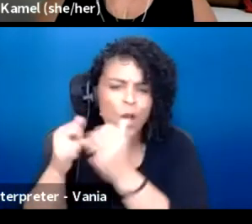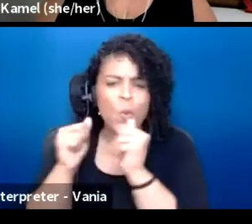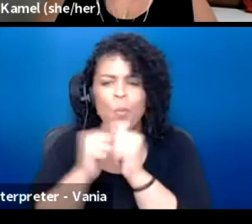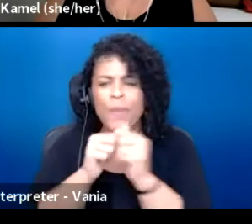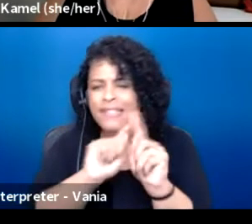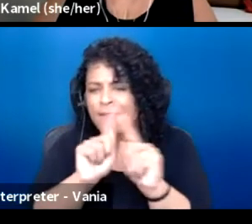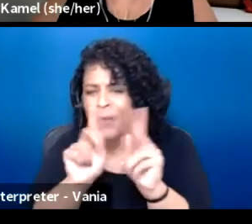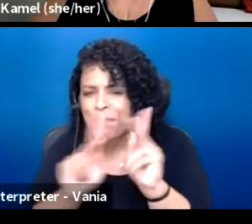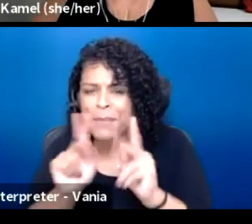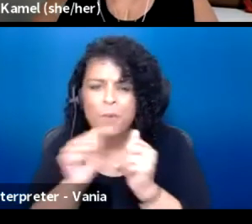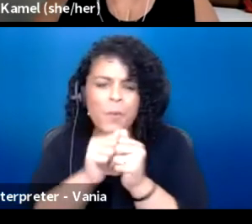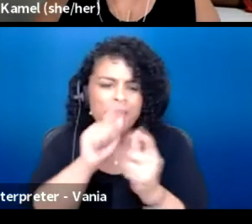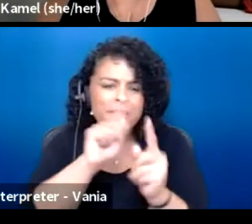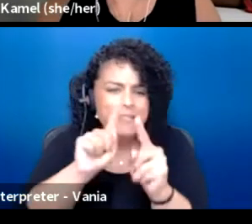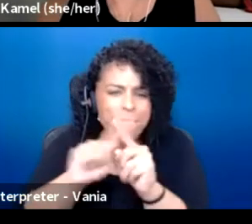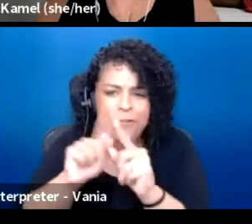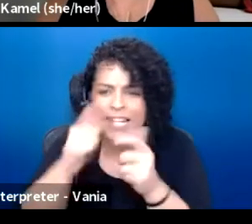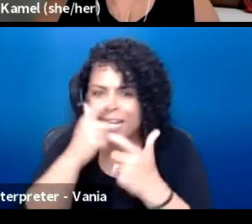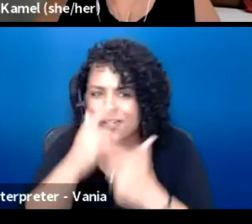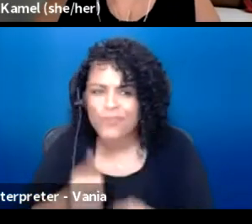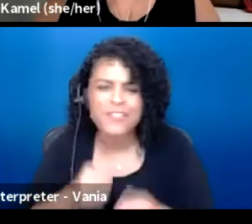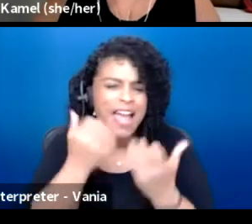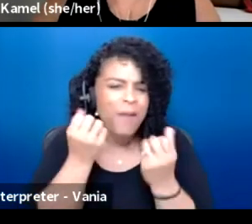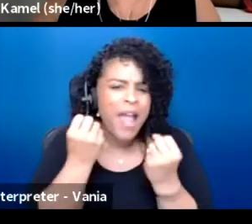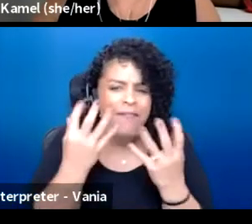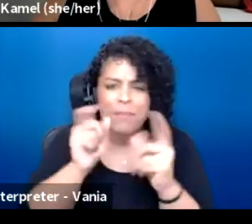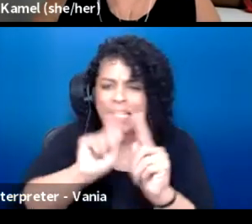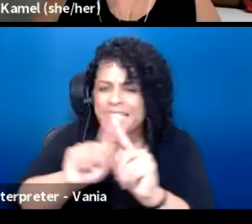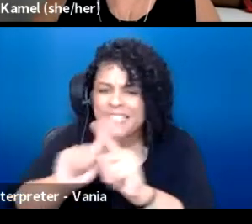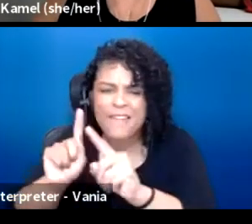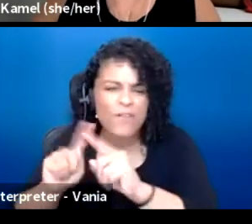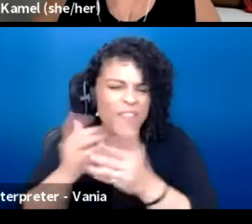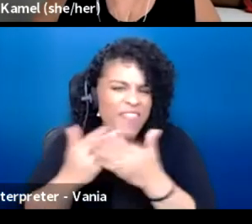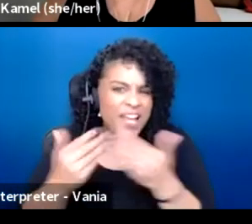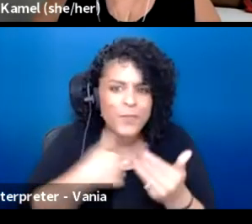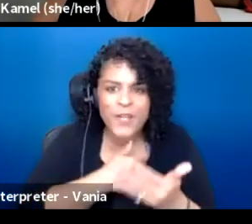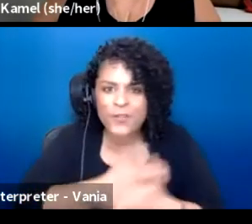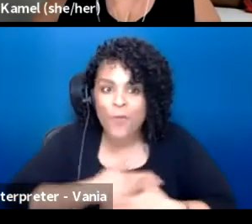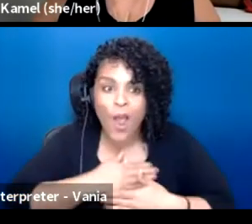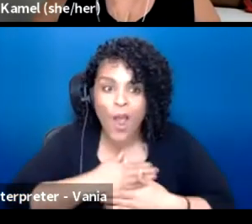and we all have different unique things that we enjoy. And that artists would be fully supported